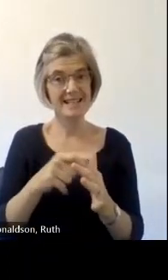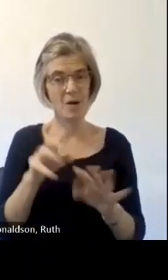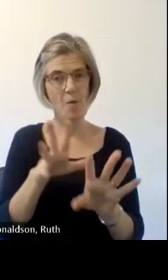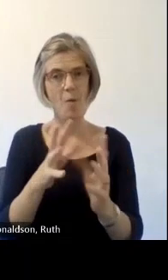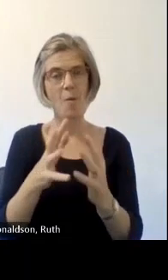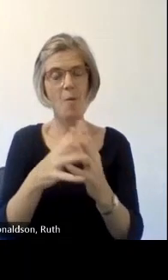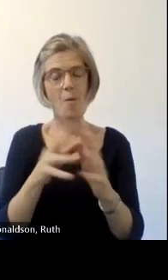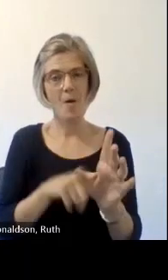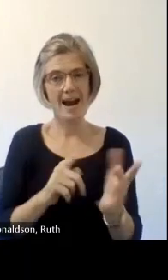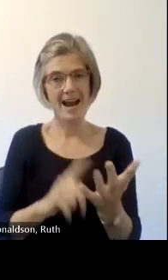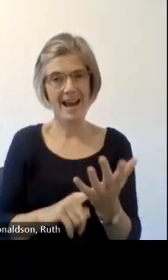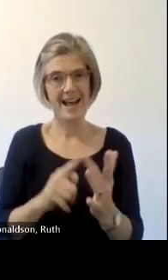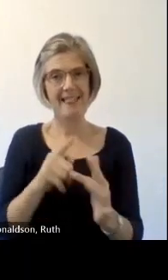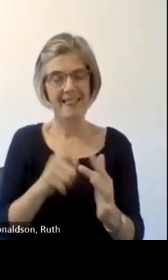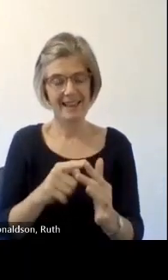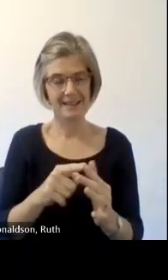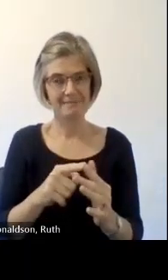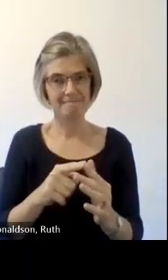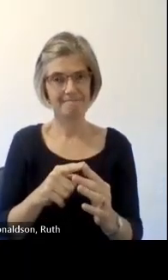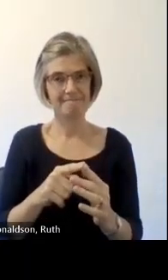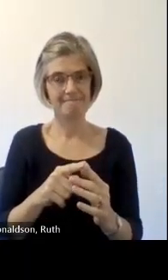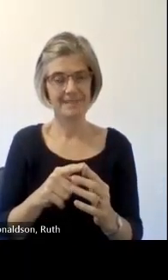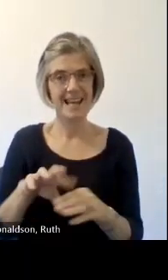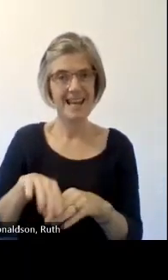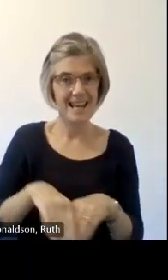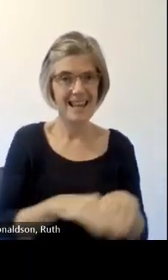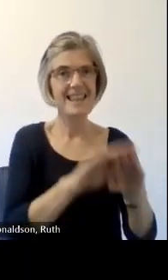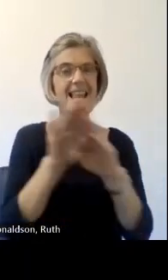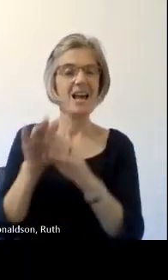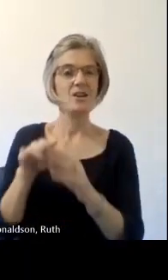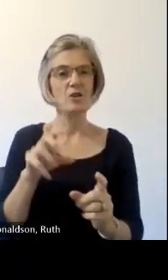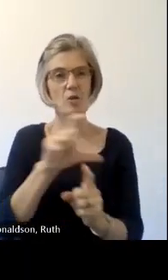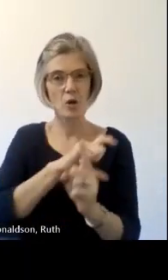with Historic Environment Scotland eh Scotland and part of this committee that has brought you